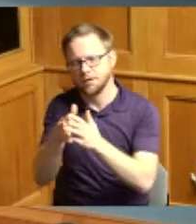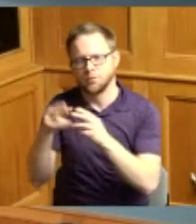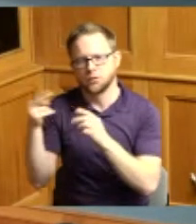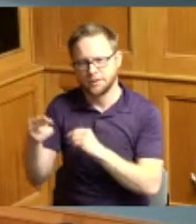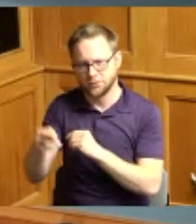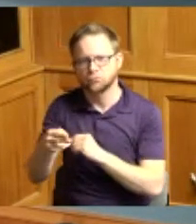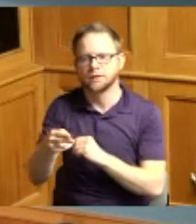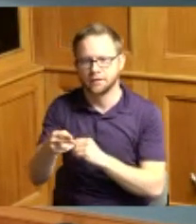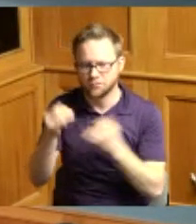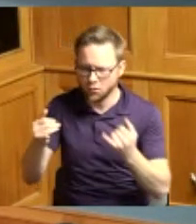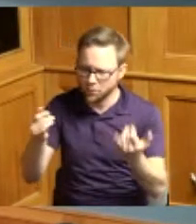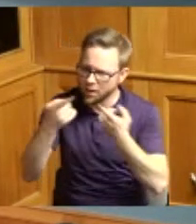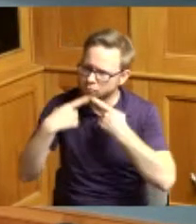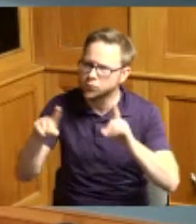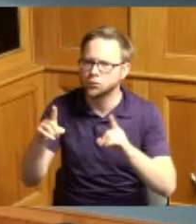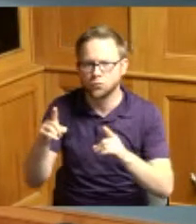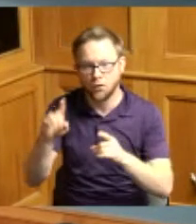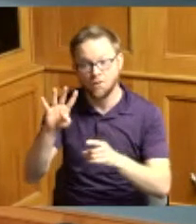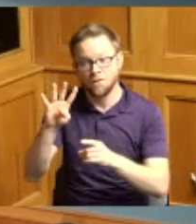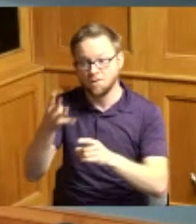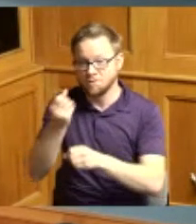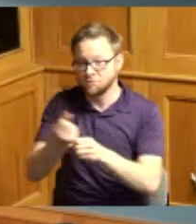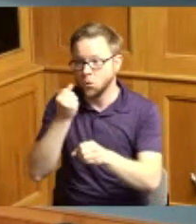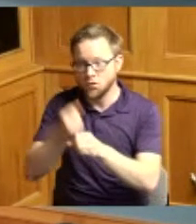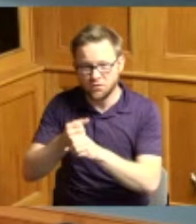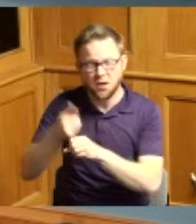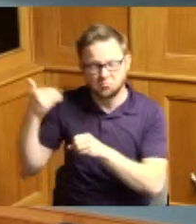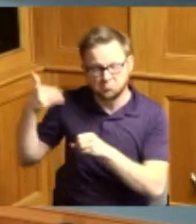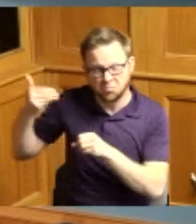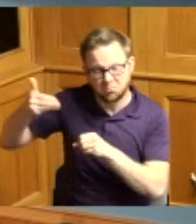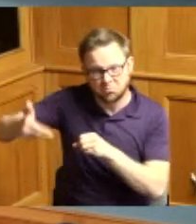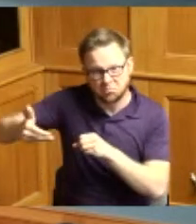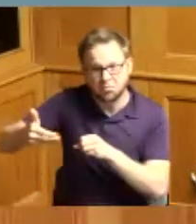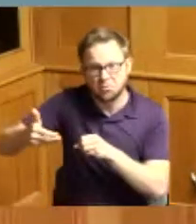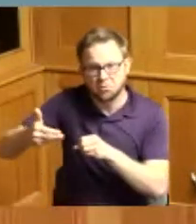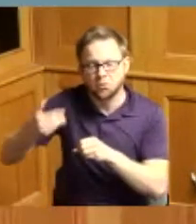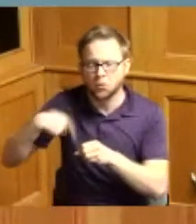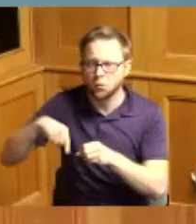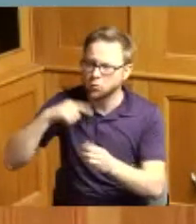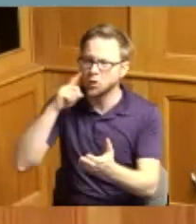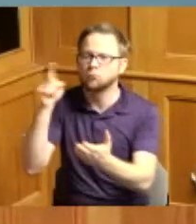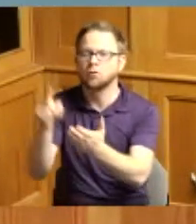for the fourth year in a row the Hamilton County Board of Commissioners recognized February the